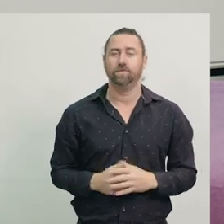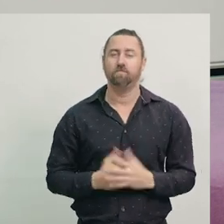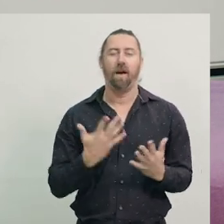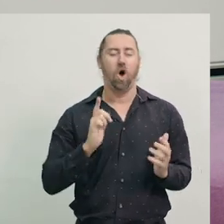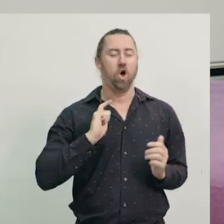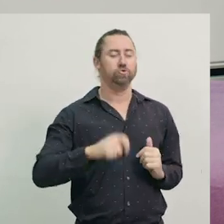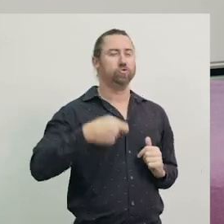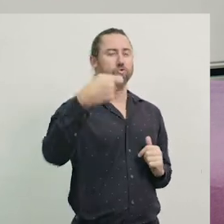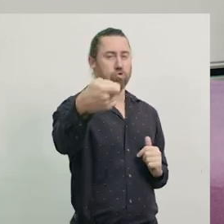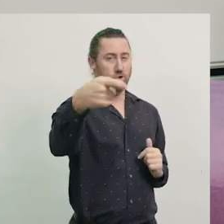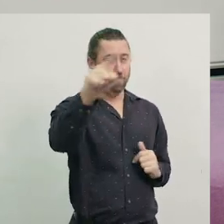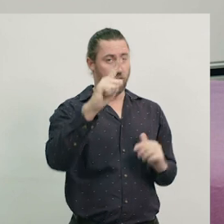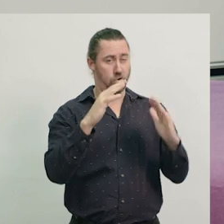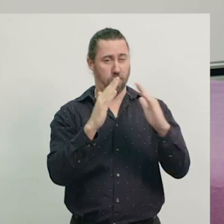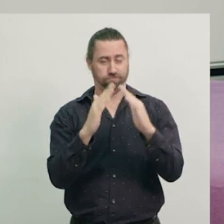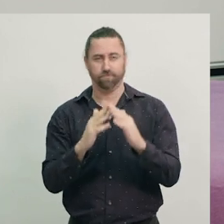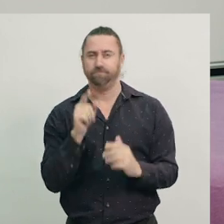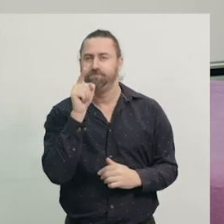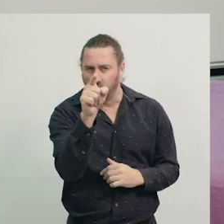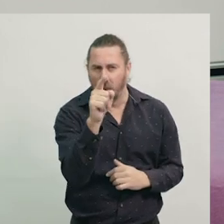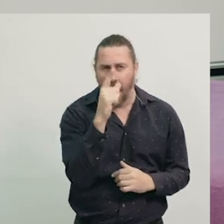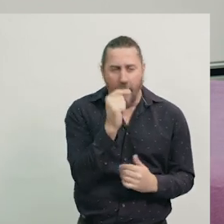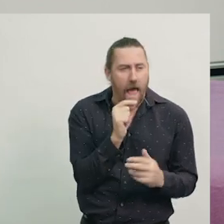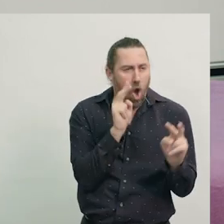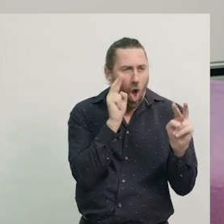Now it's your turn. You might like to make careful observations,